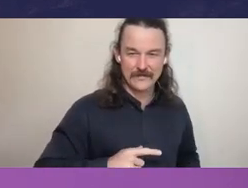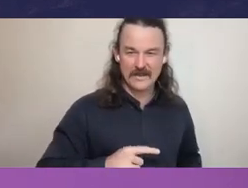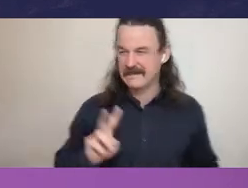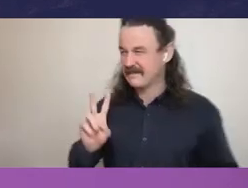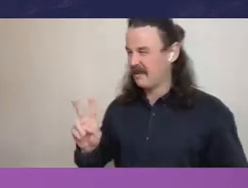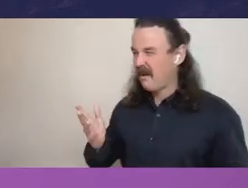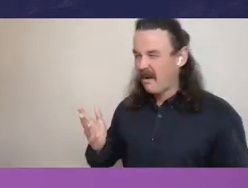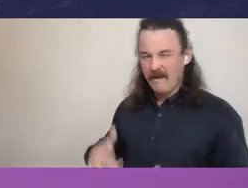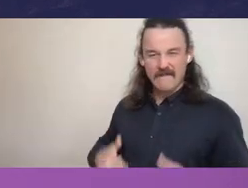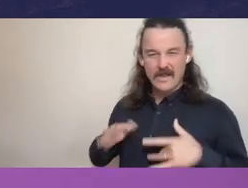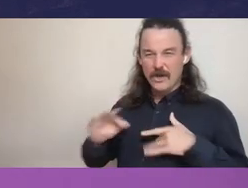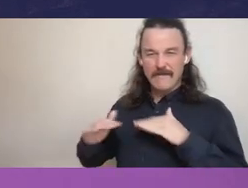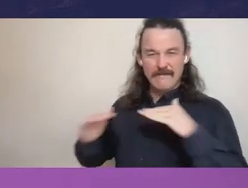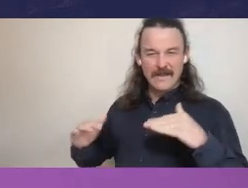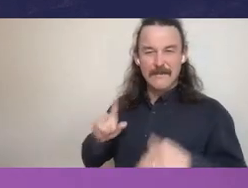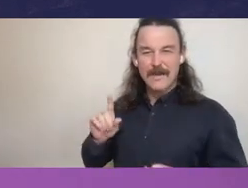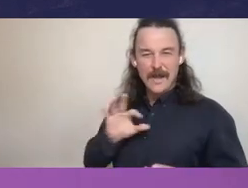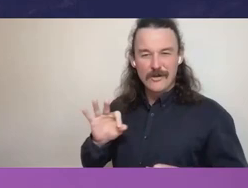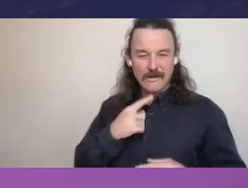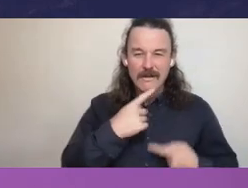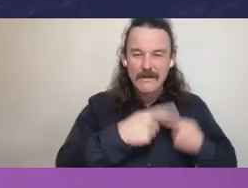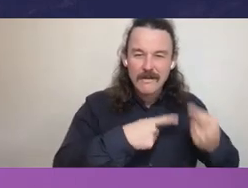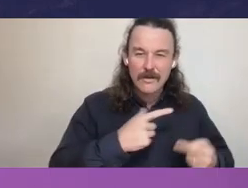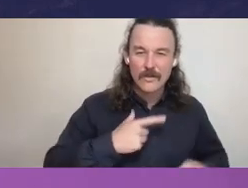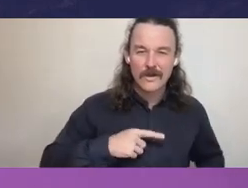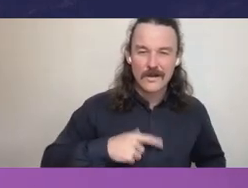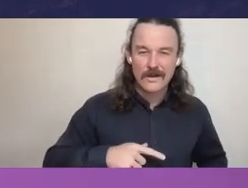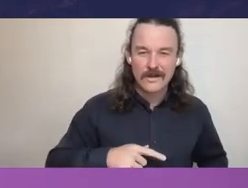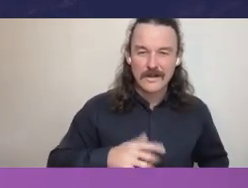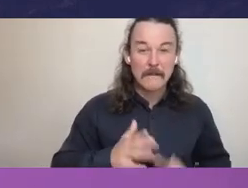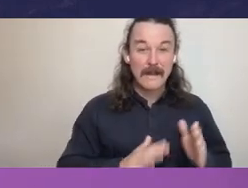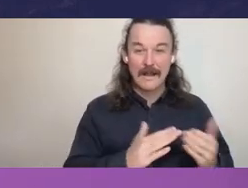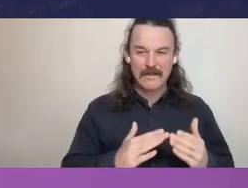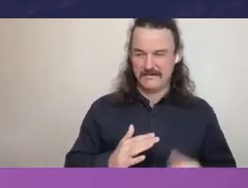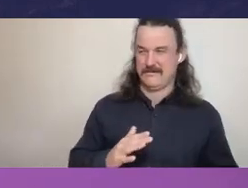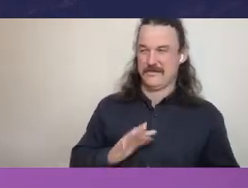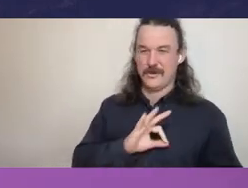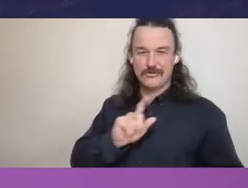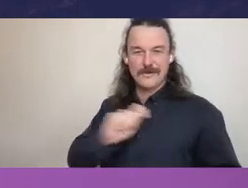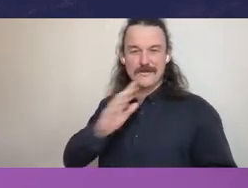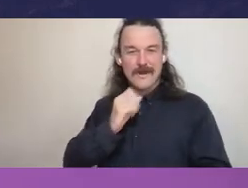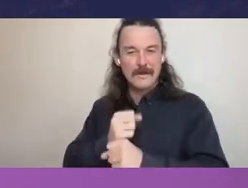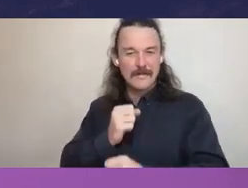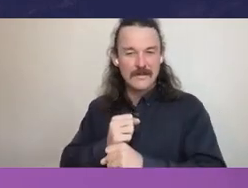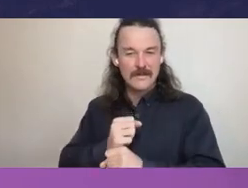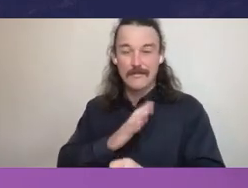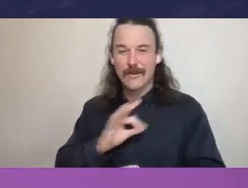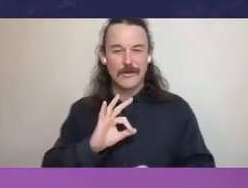Again, these undermine public trust in government. So there’s some simple basic tools